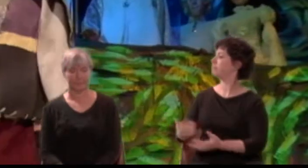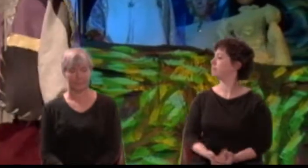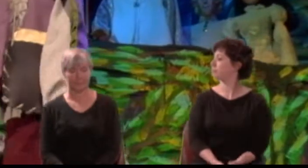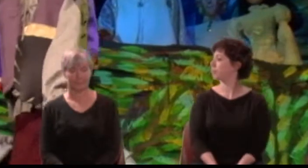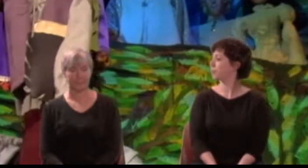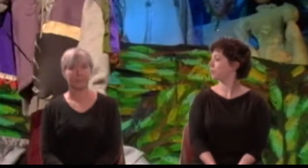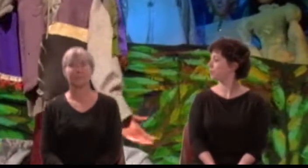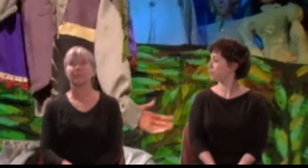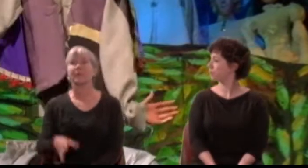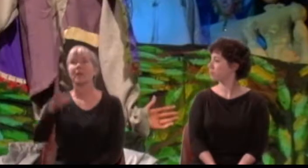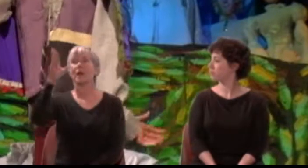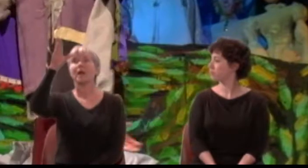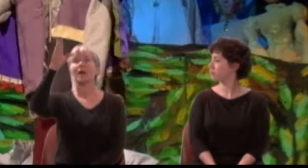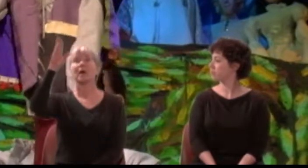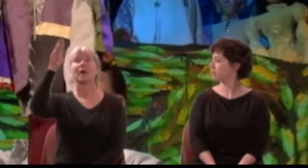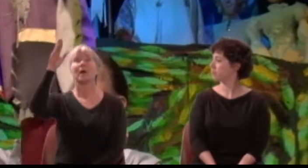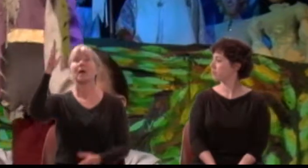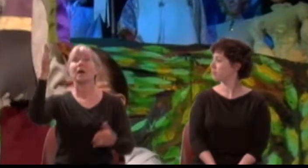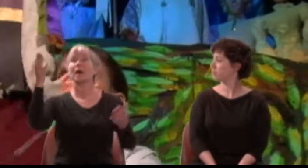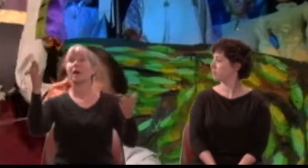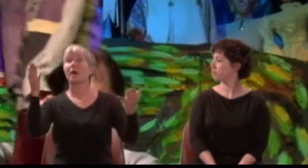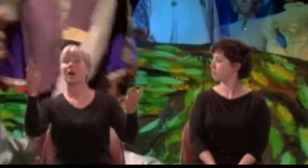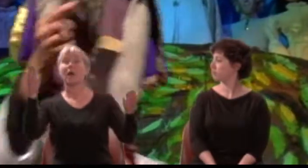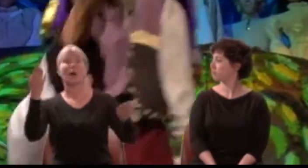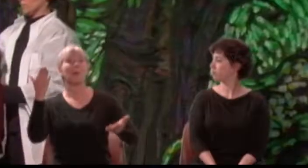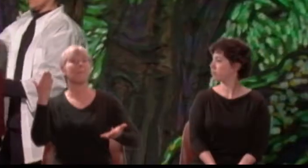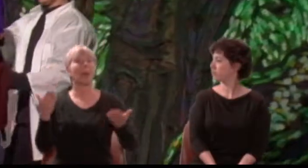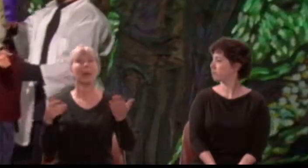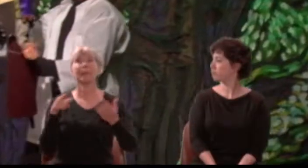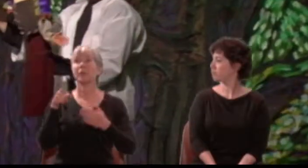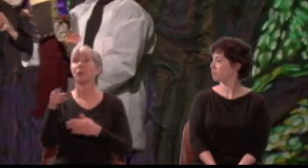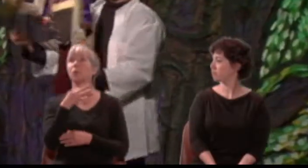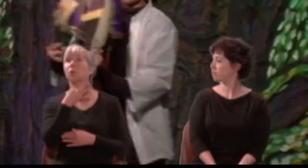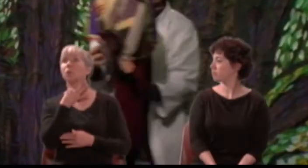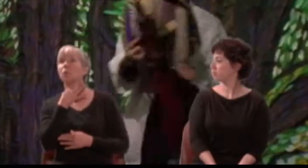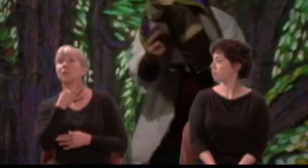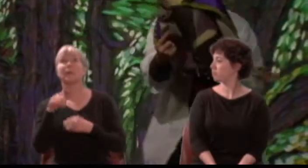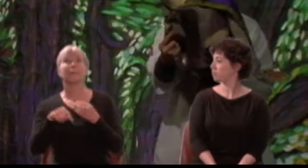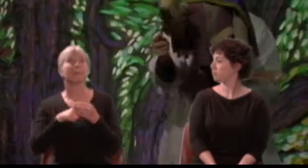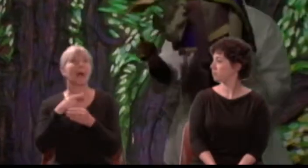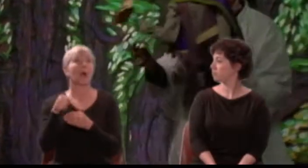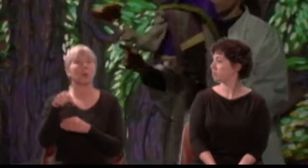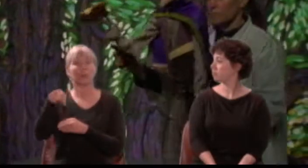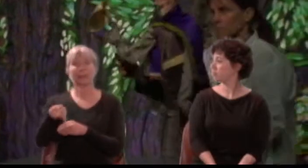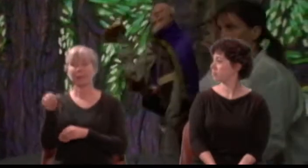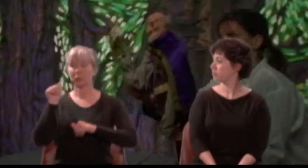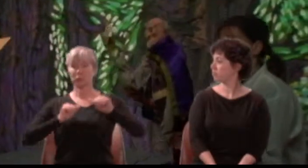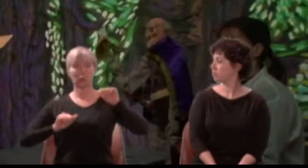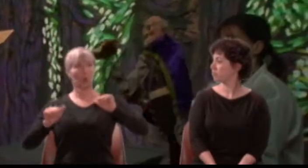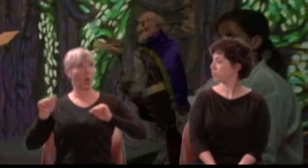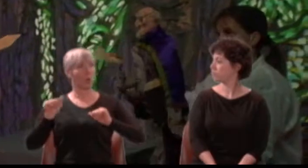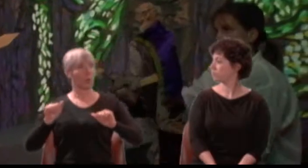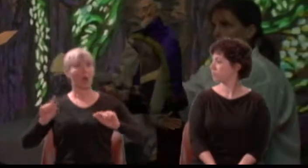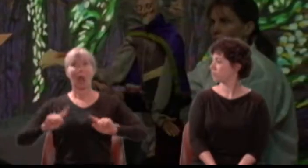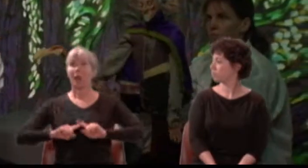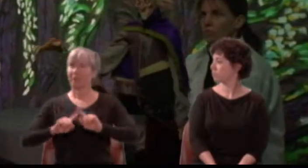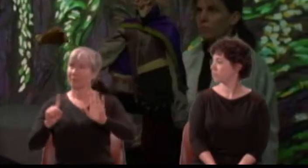Quince: Gentles, perchance you wonder at this show; But wonder on till truth make all things plain.